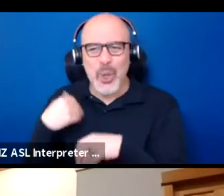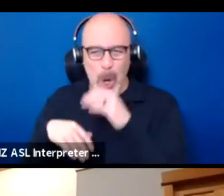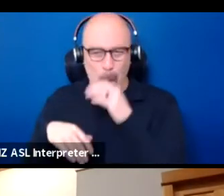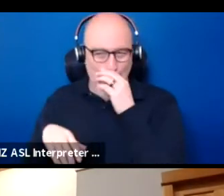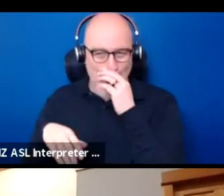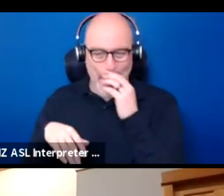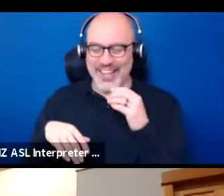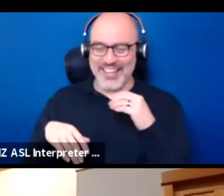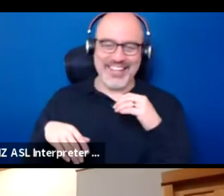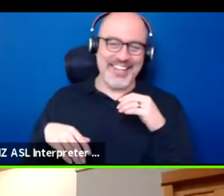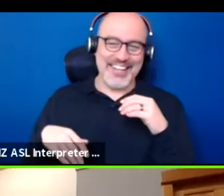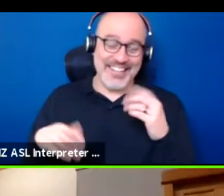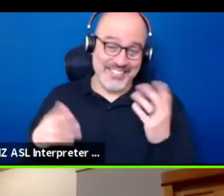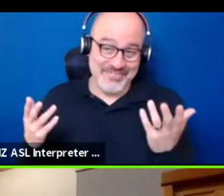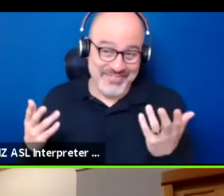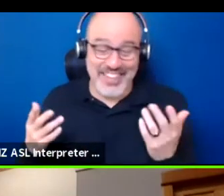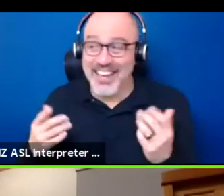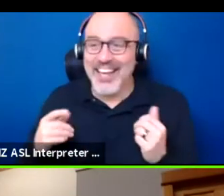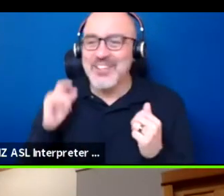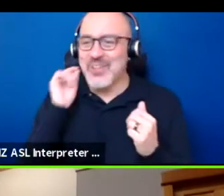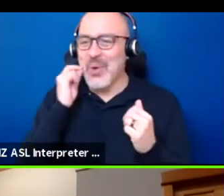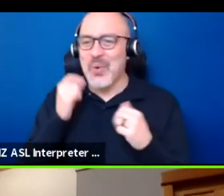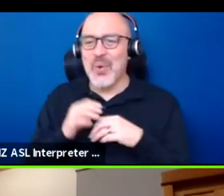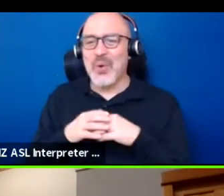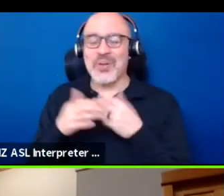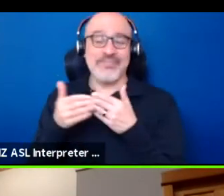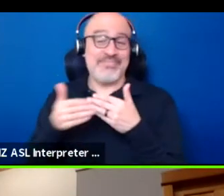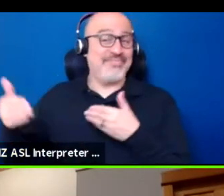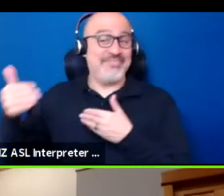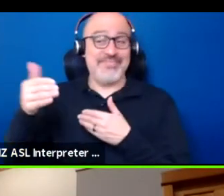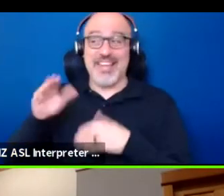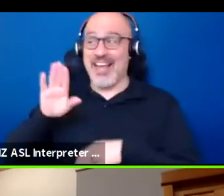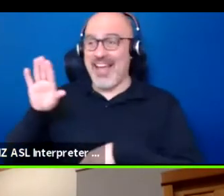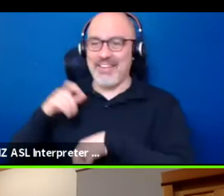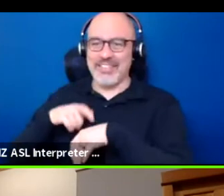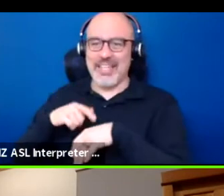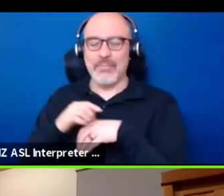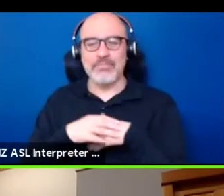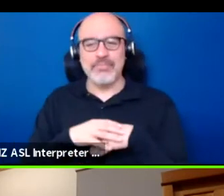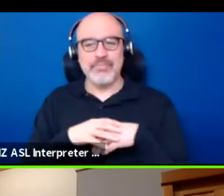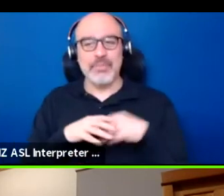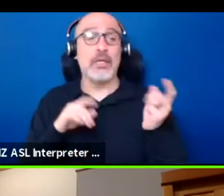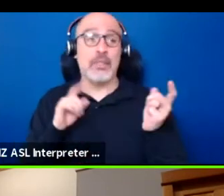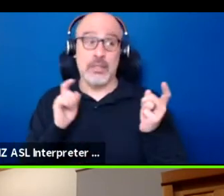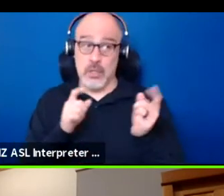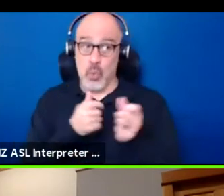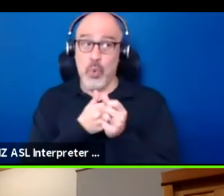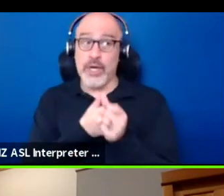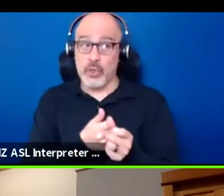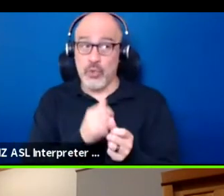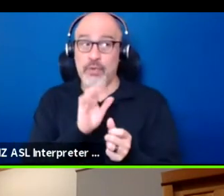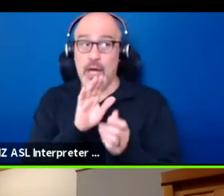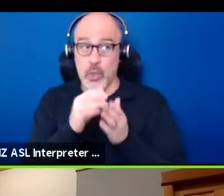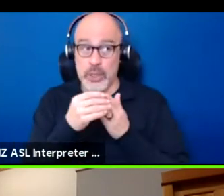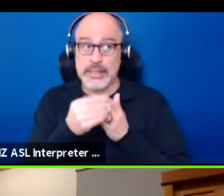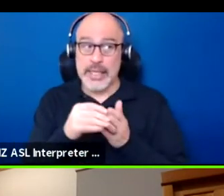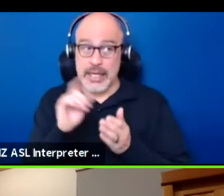So it was like, so cool ahead of his time. Yeah. We need to follow his lead, I think. That'd be great.